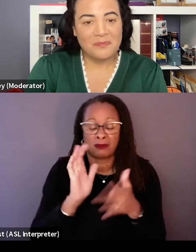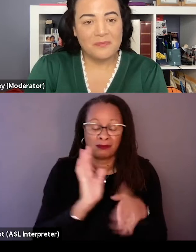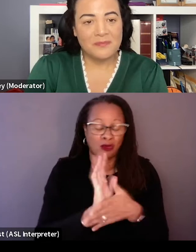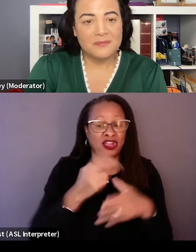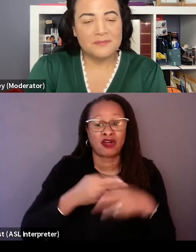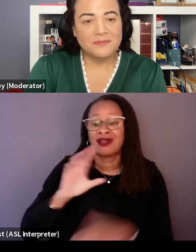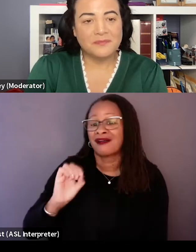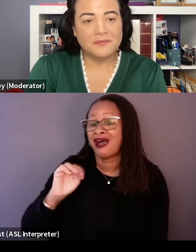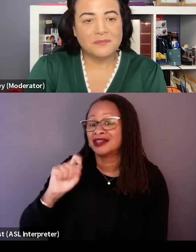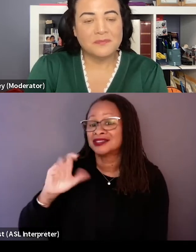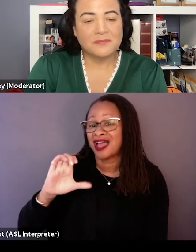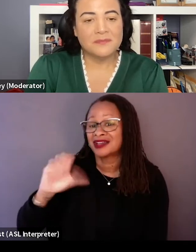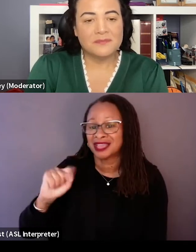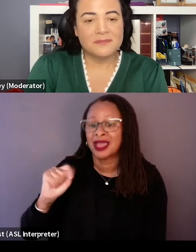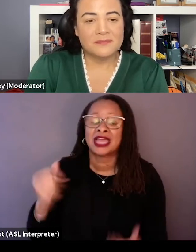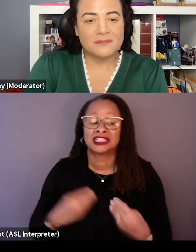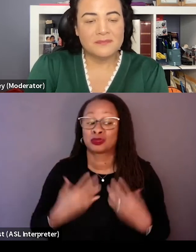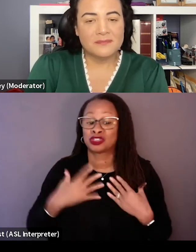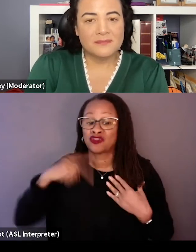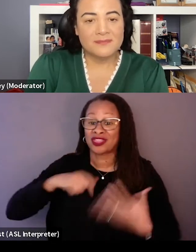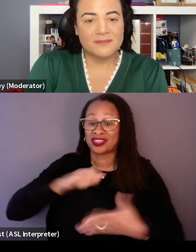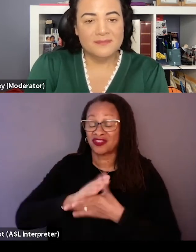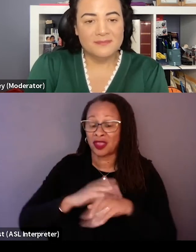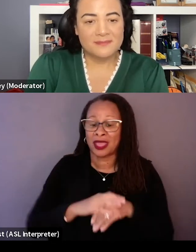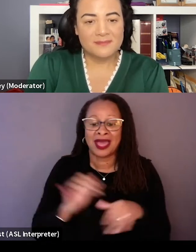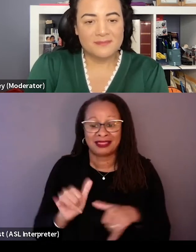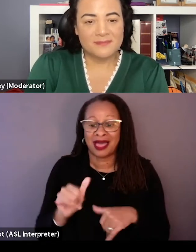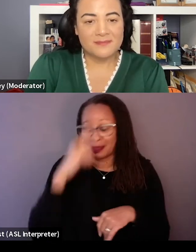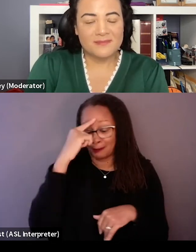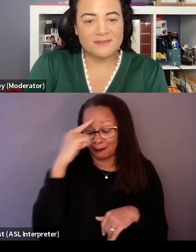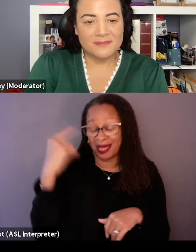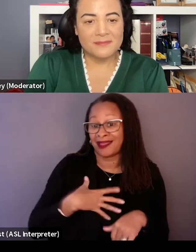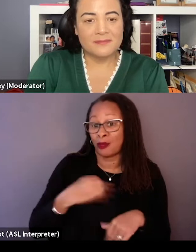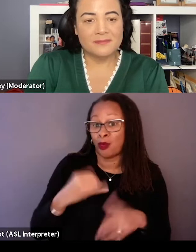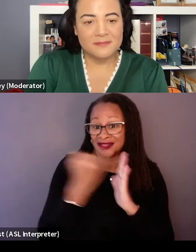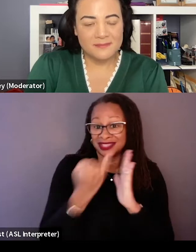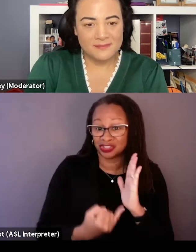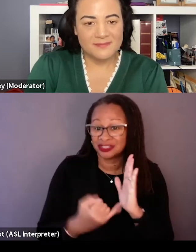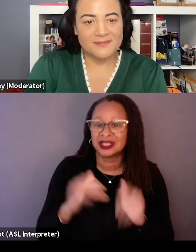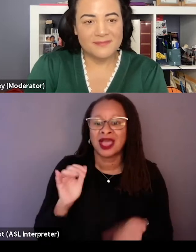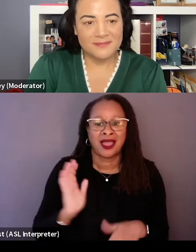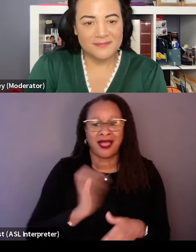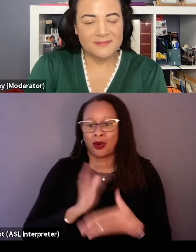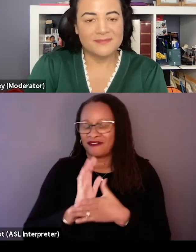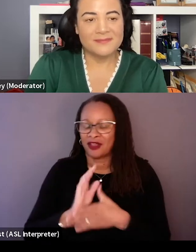So like the black and white pencil sketches for a very long time, our film was our production assistant James Robinson,